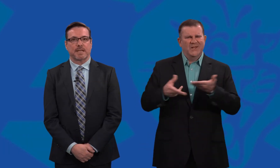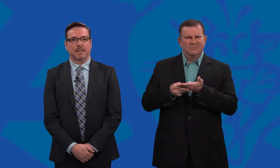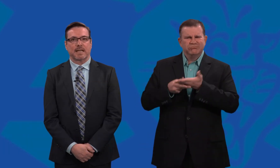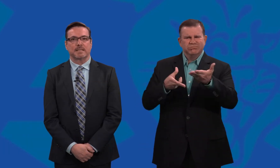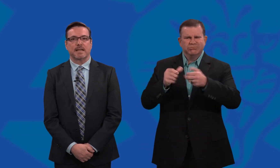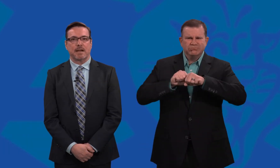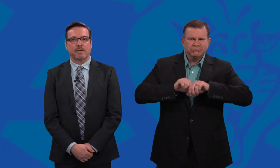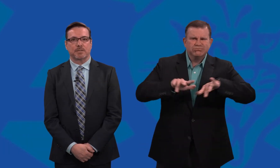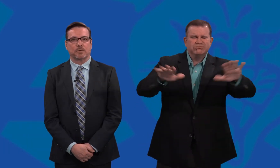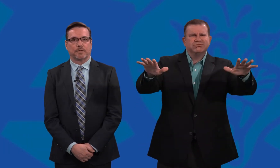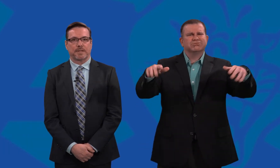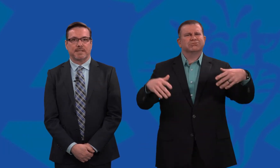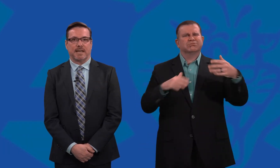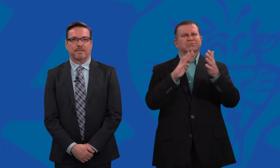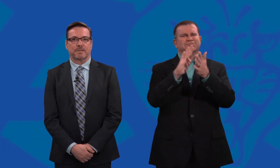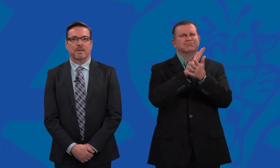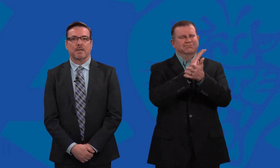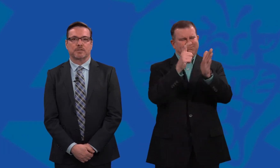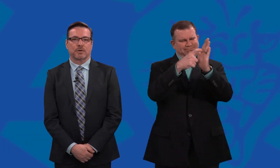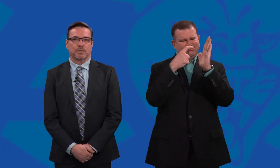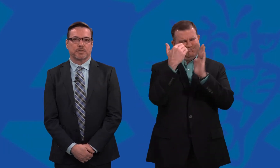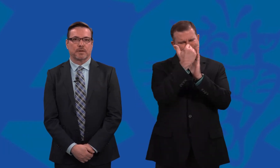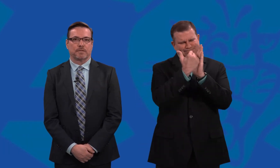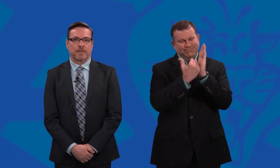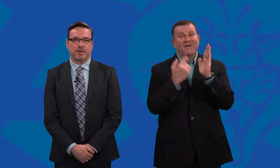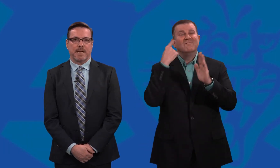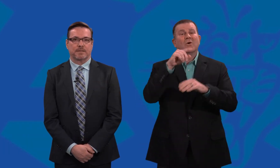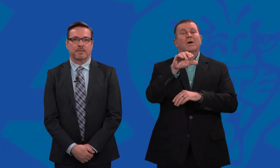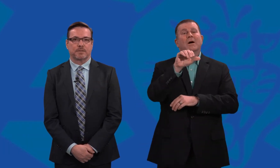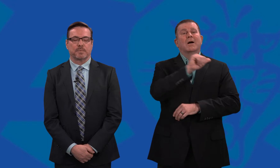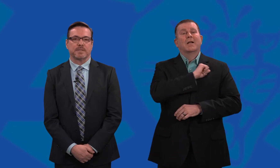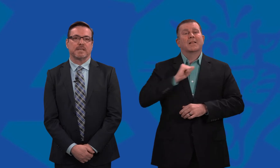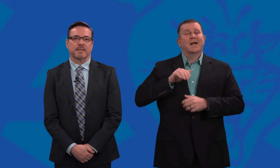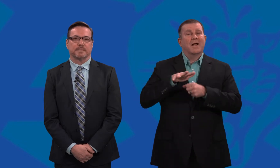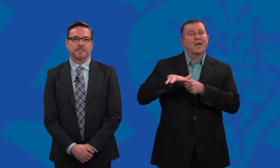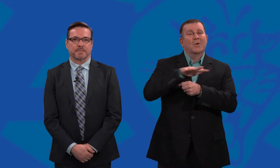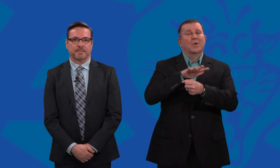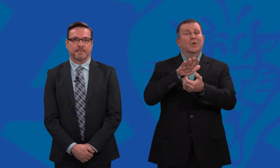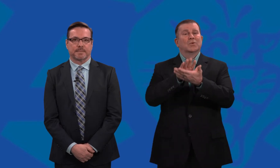Atlanta Area School for the Deaf’s search for their next superintendent.